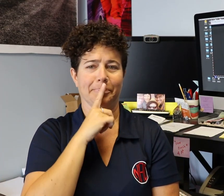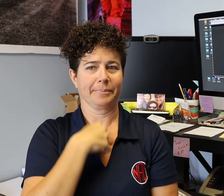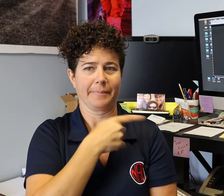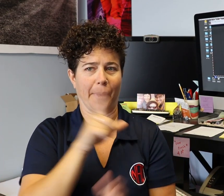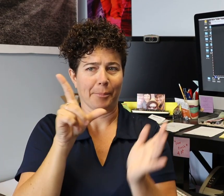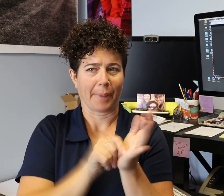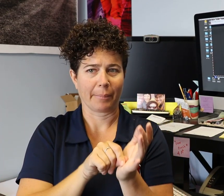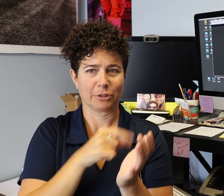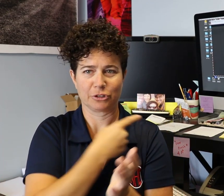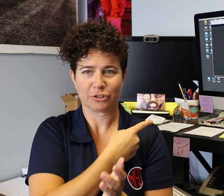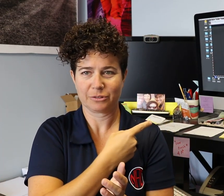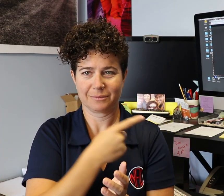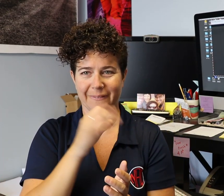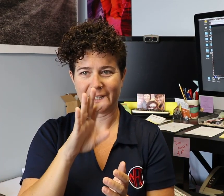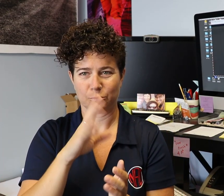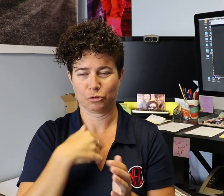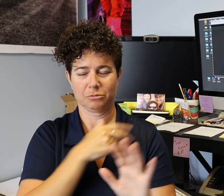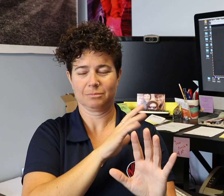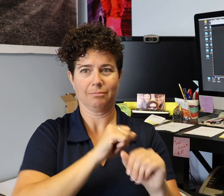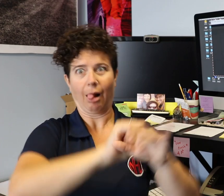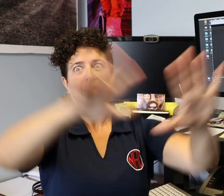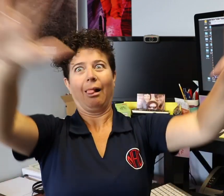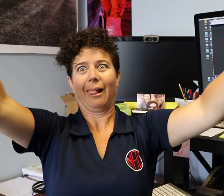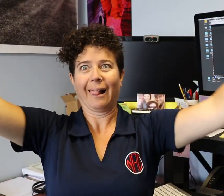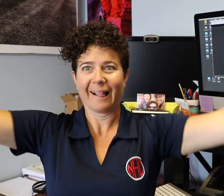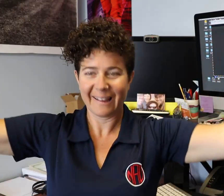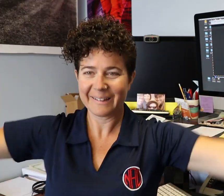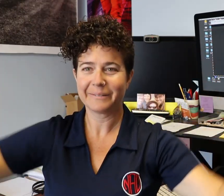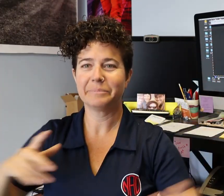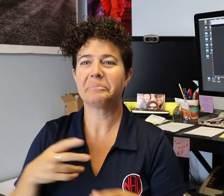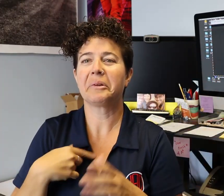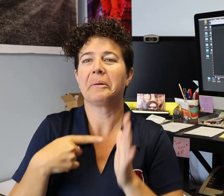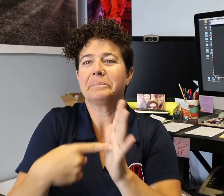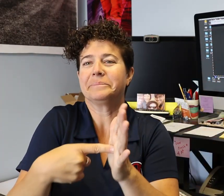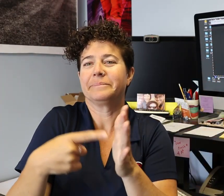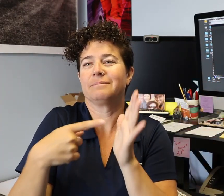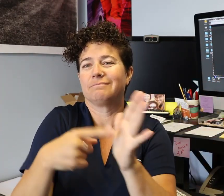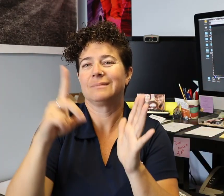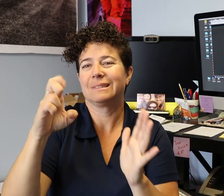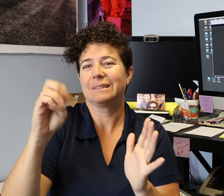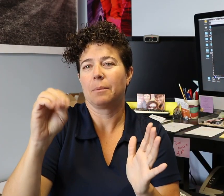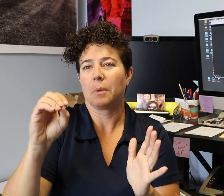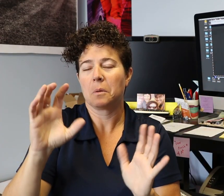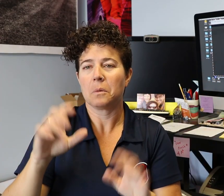I'm not going to publish this one because then it'll go to everyone who follows me. This is just a short demo for you.